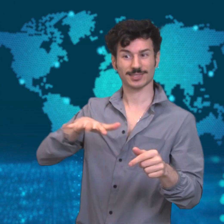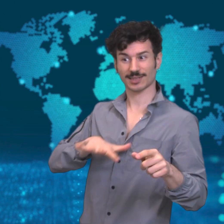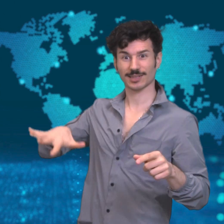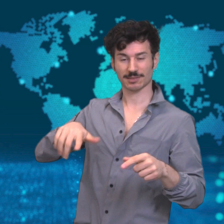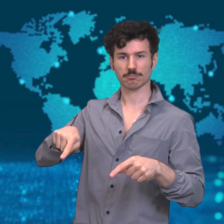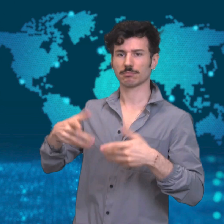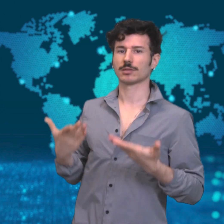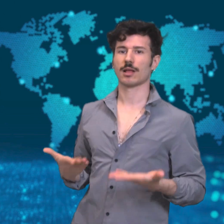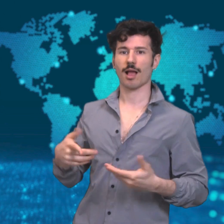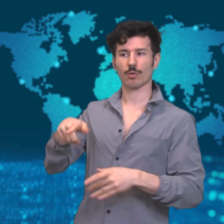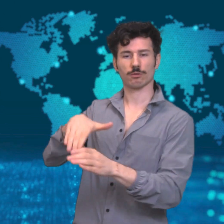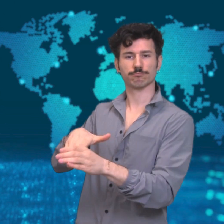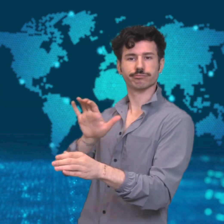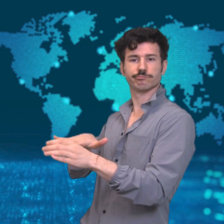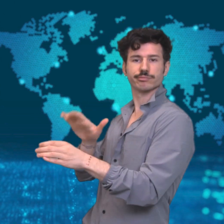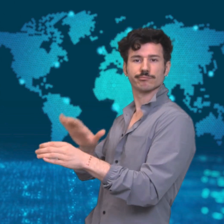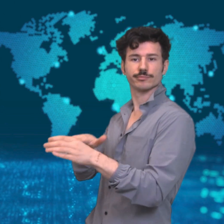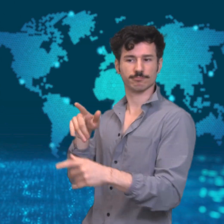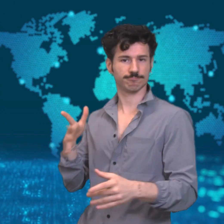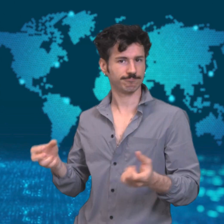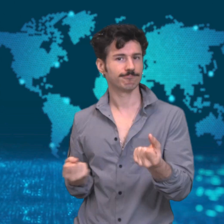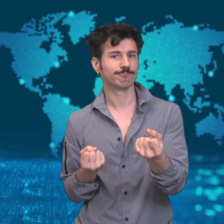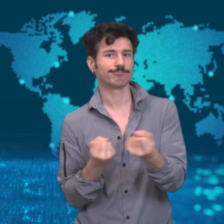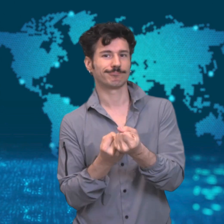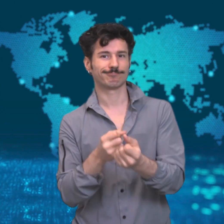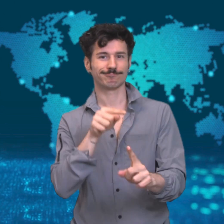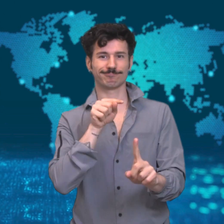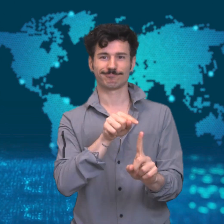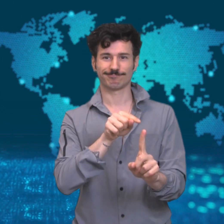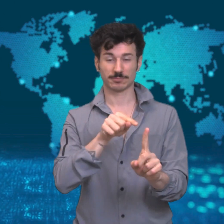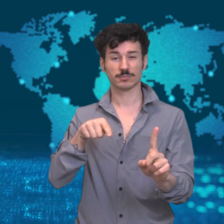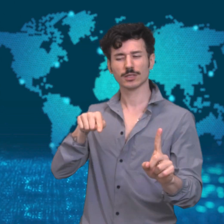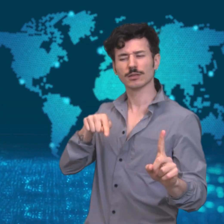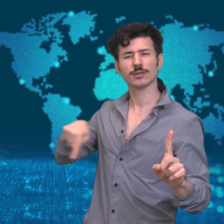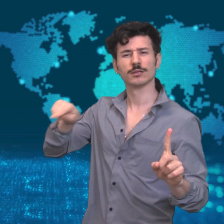Biden was also endorsed by former rival US